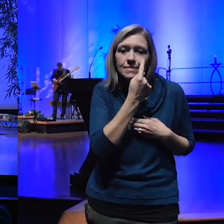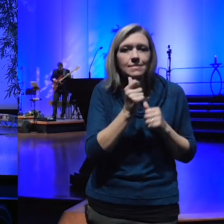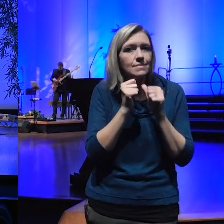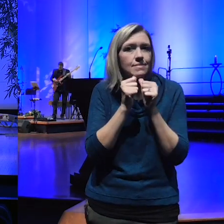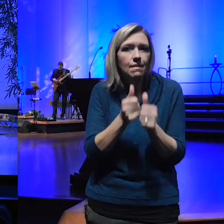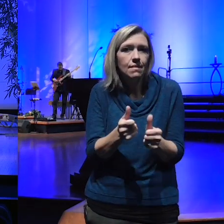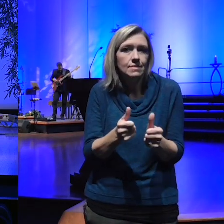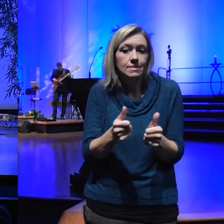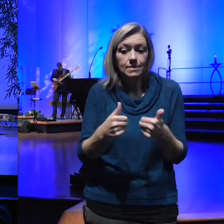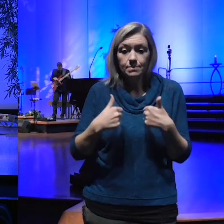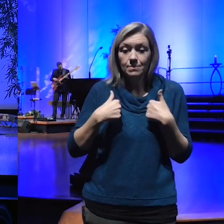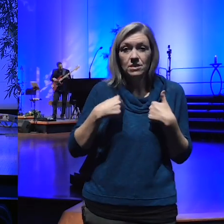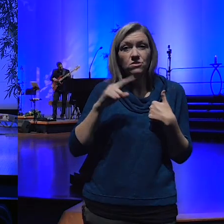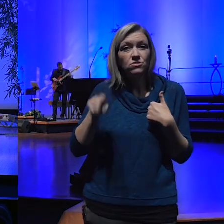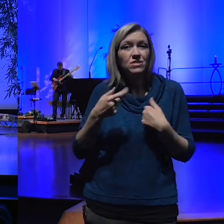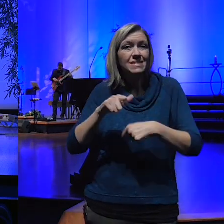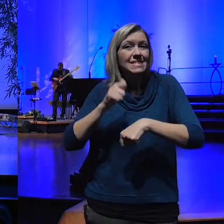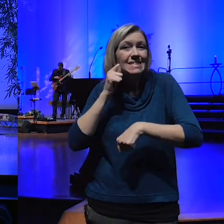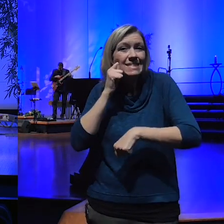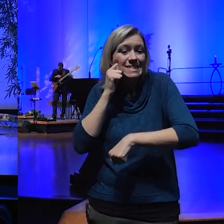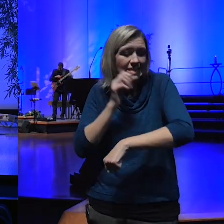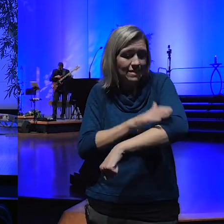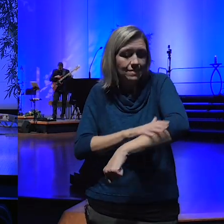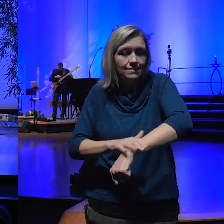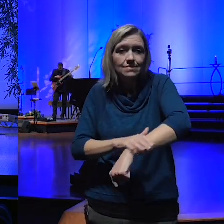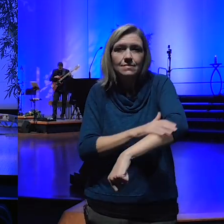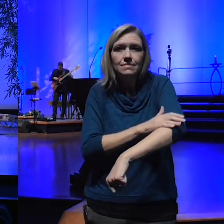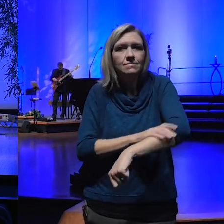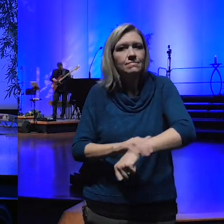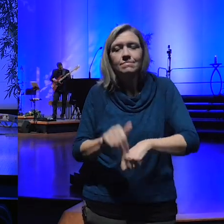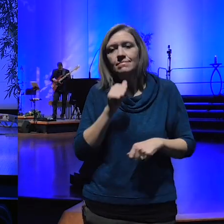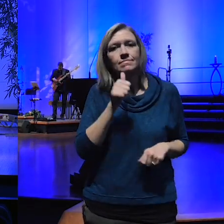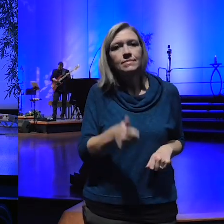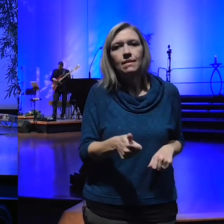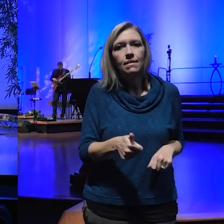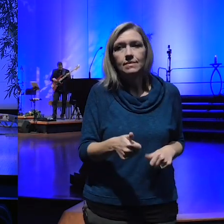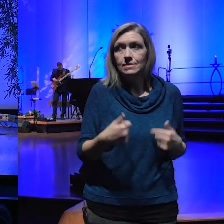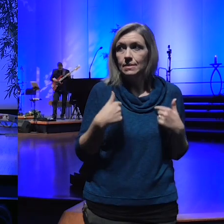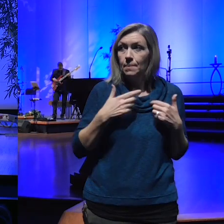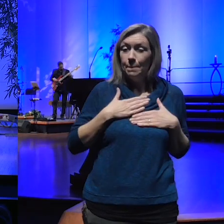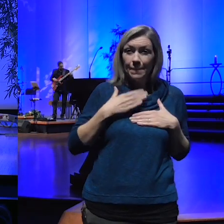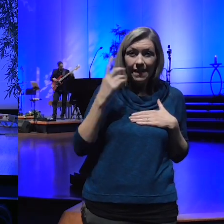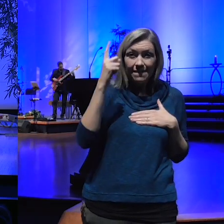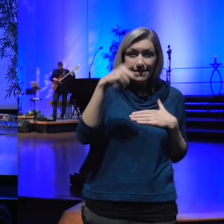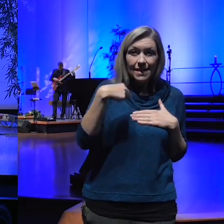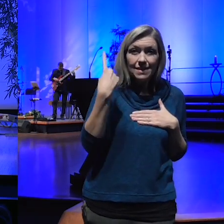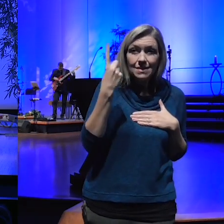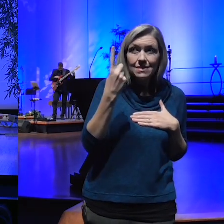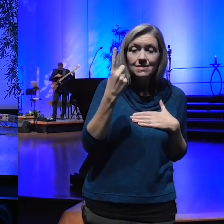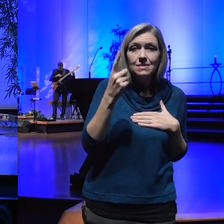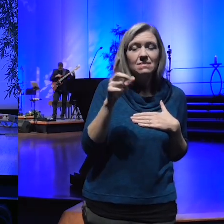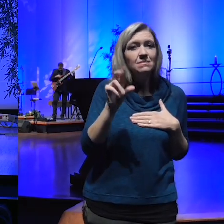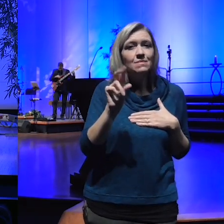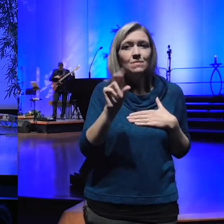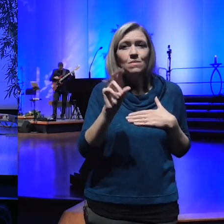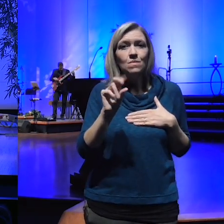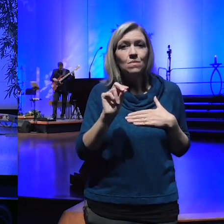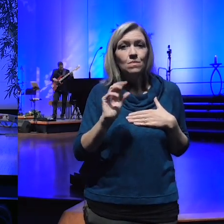of the outside I am not my face nor my soul is